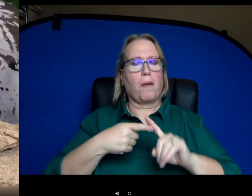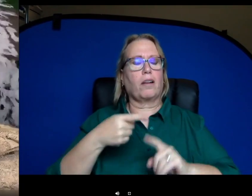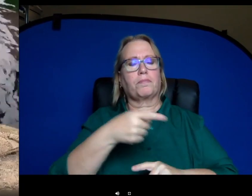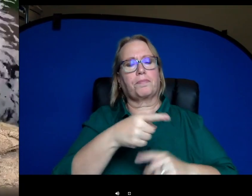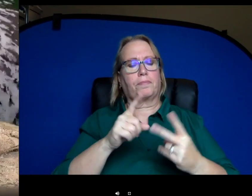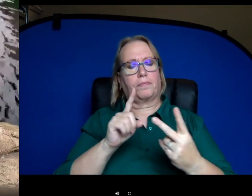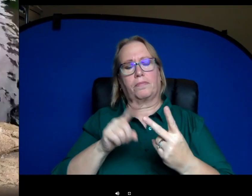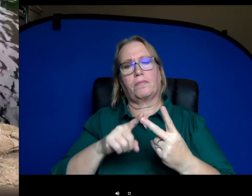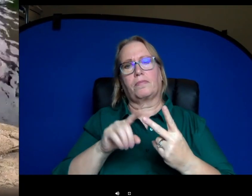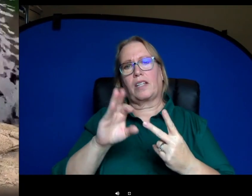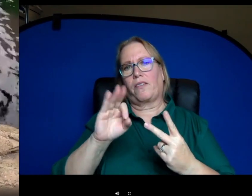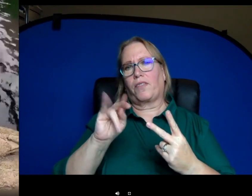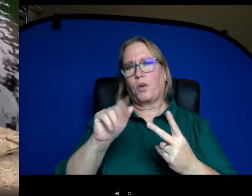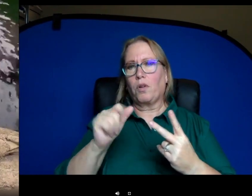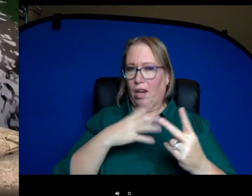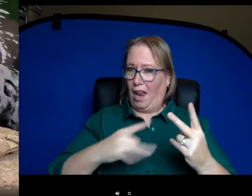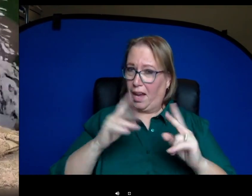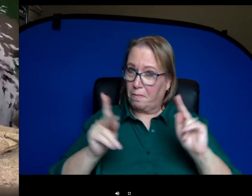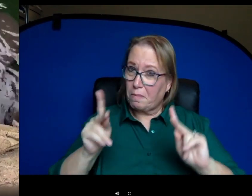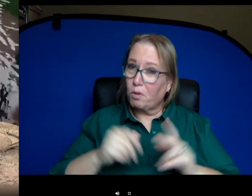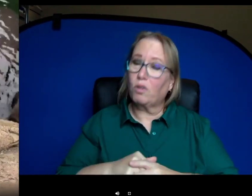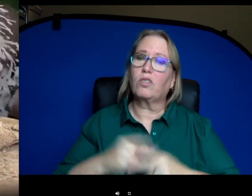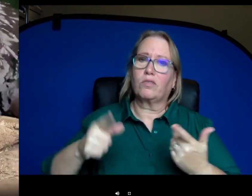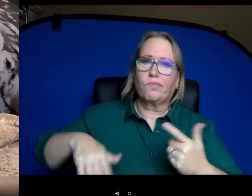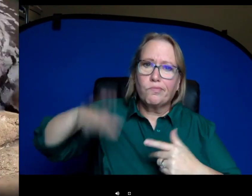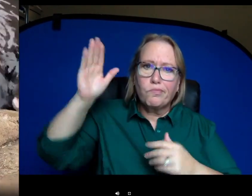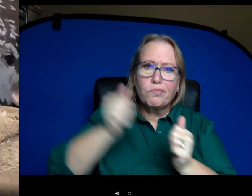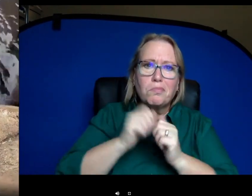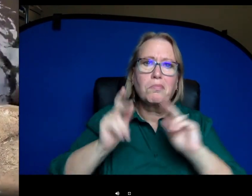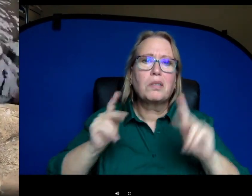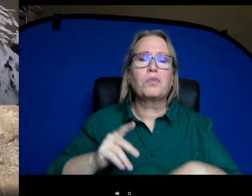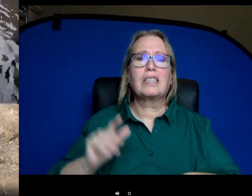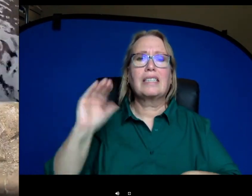Fiona really like people? She was raised by people, it seems like she really